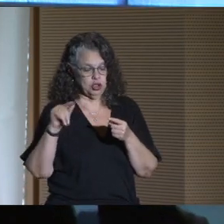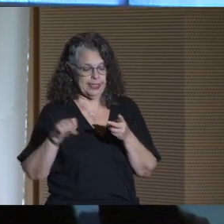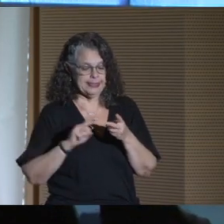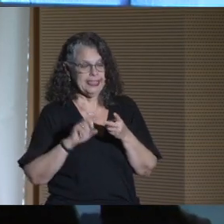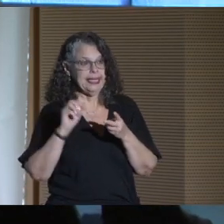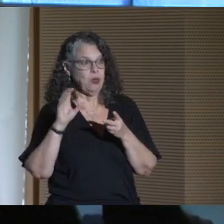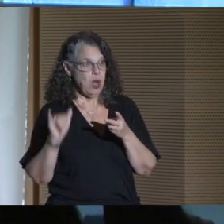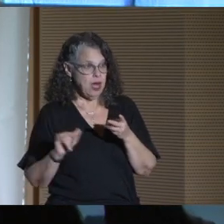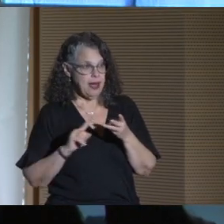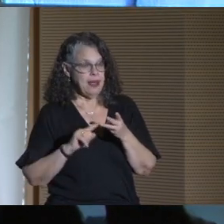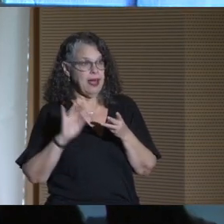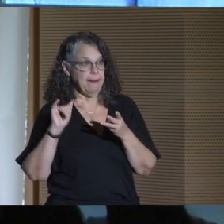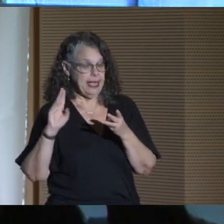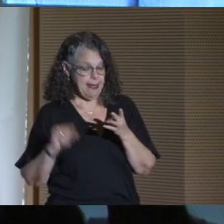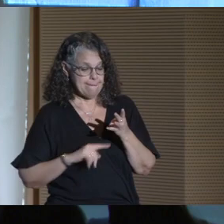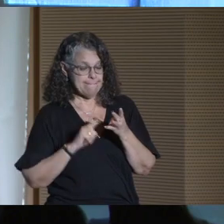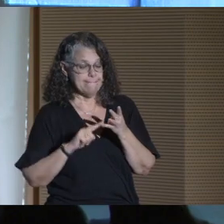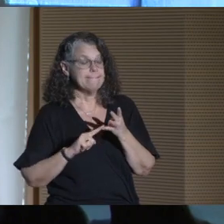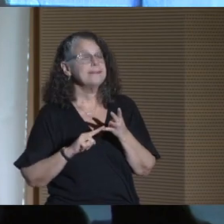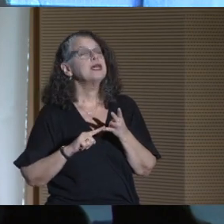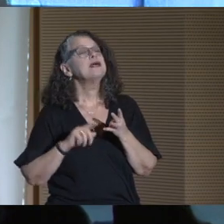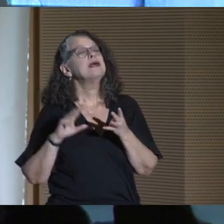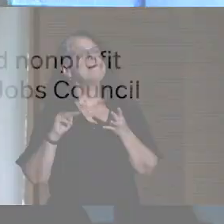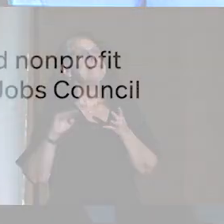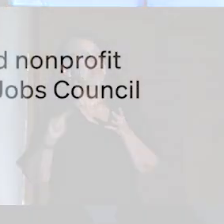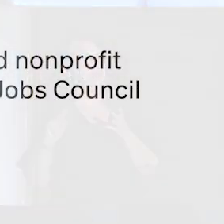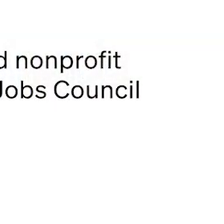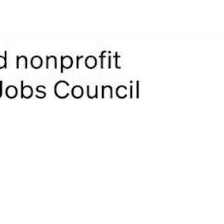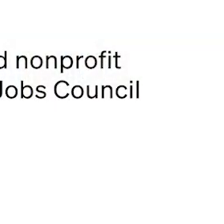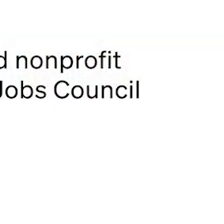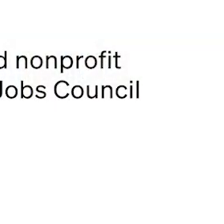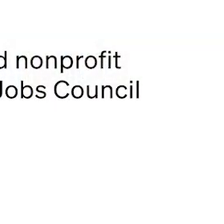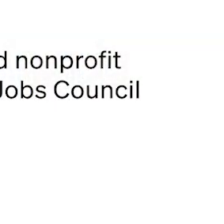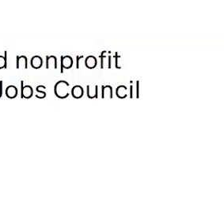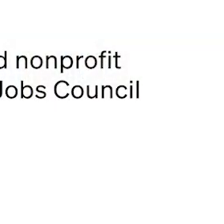IBM, Mount Sinai, and Accenture, to name just a few.